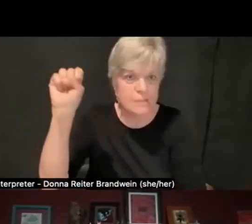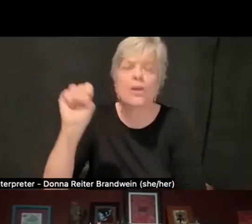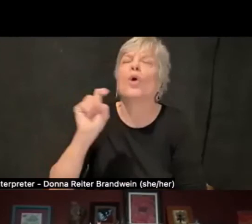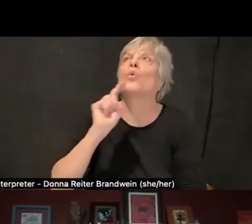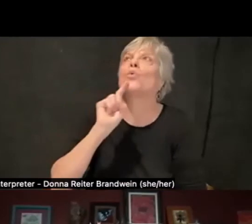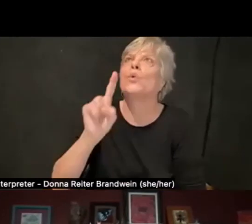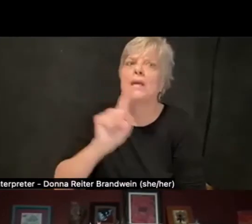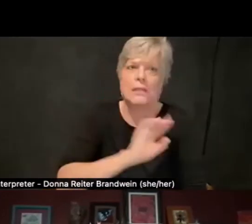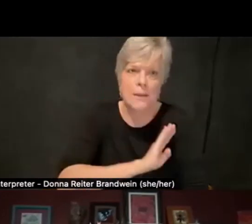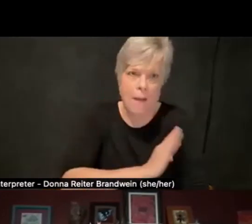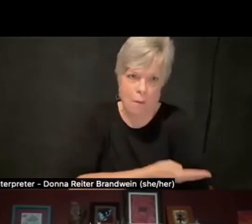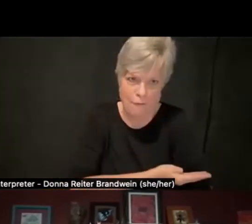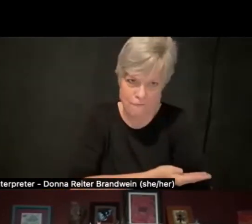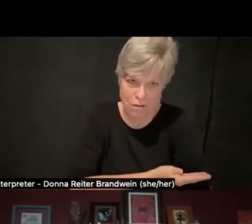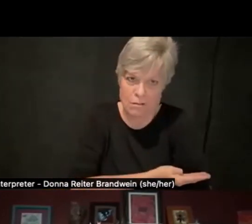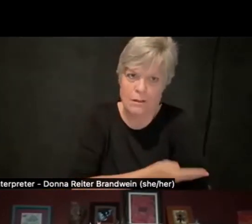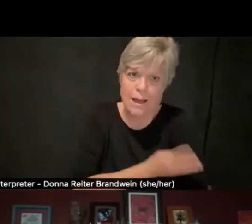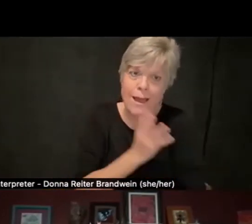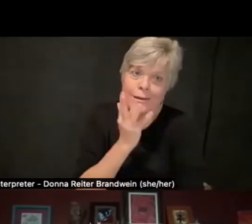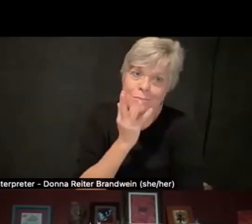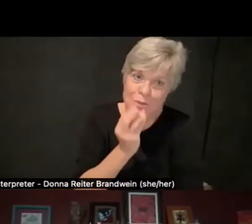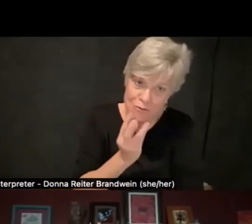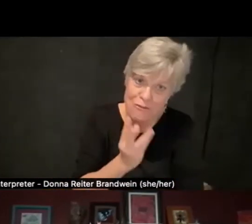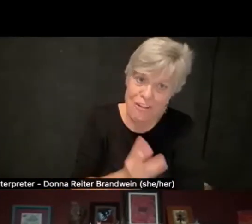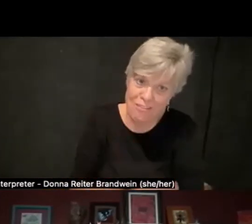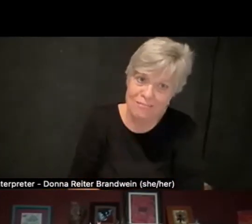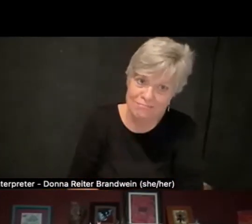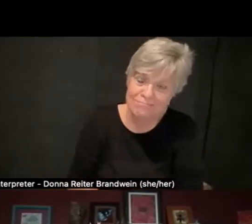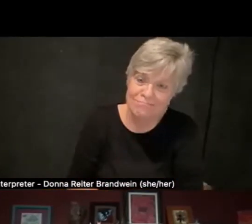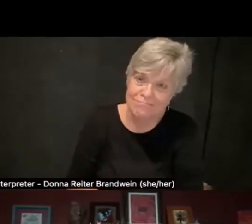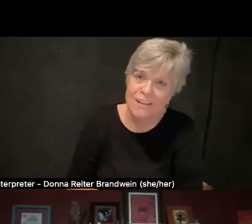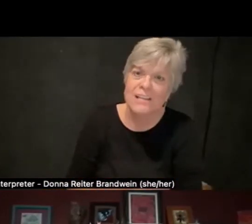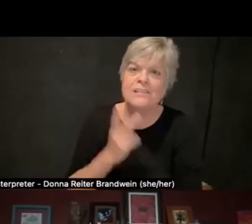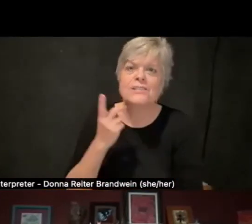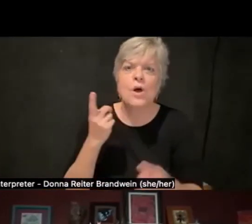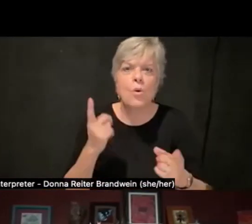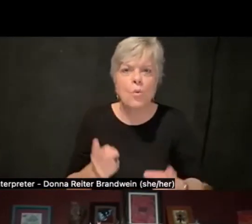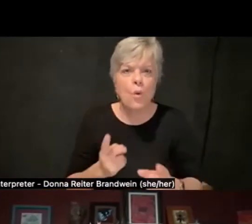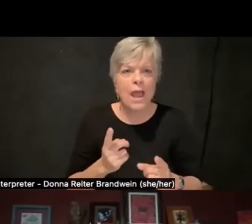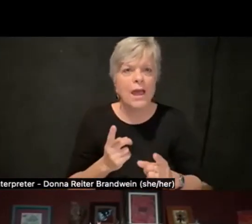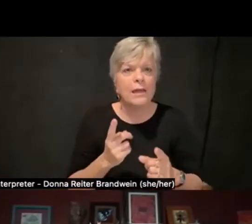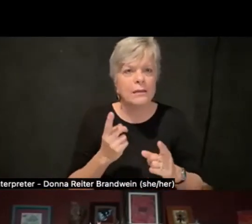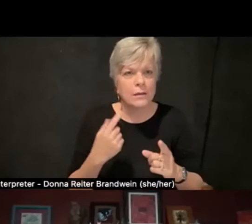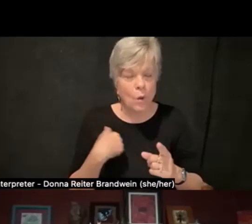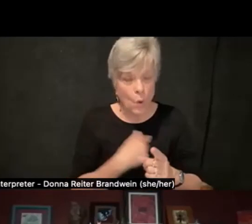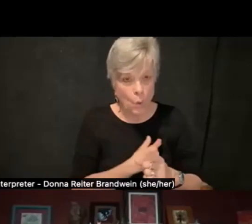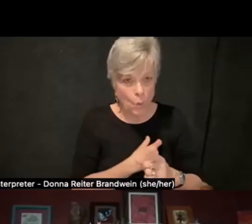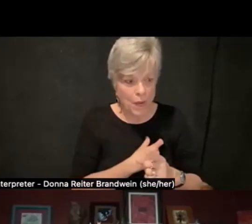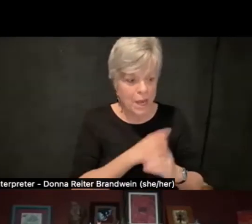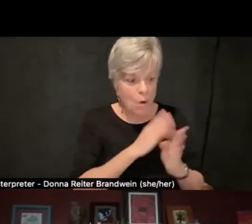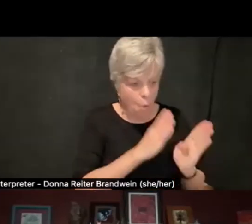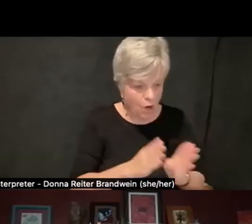And so I think both thinking about organizing within student organizations and thinking about accessibility